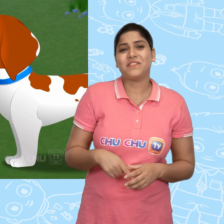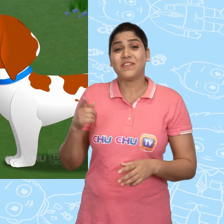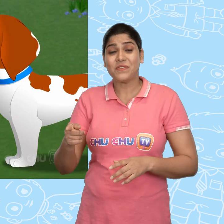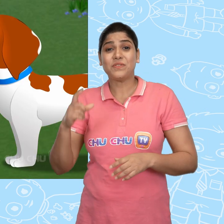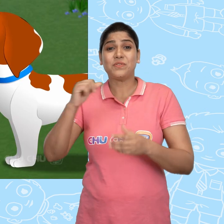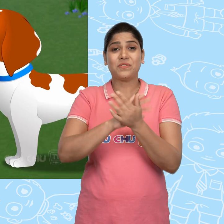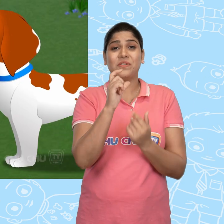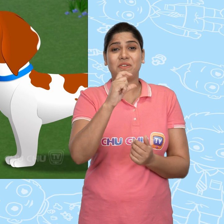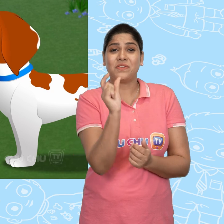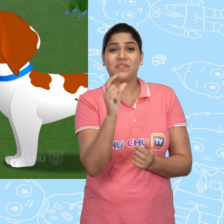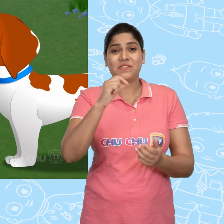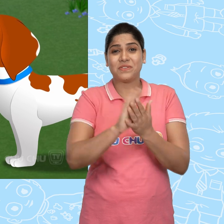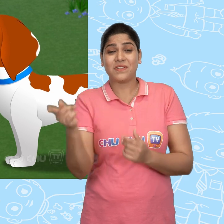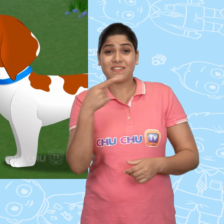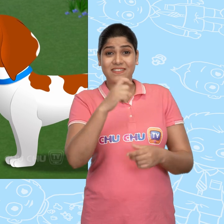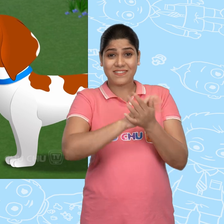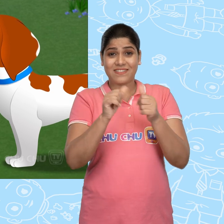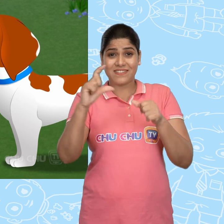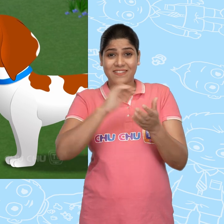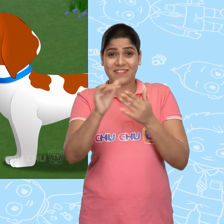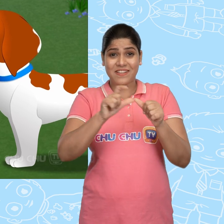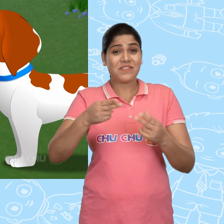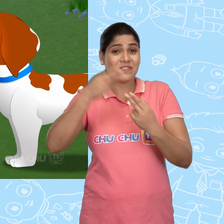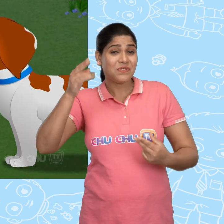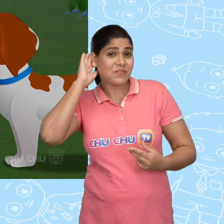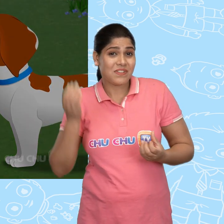And so ChuChu began to tell ChaCha a story.